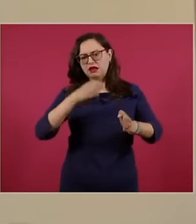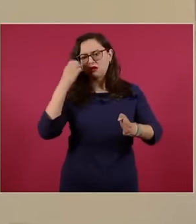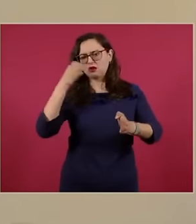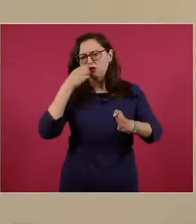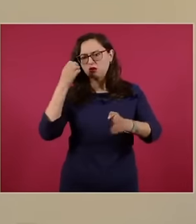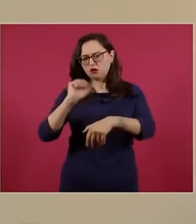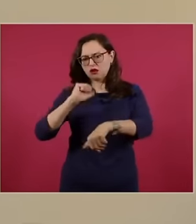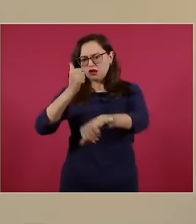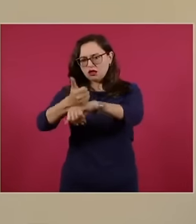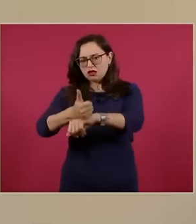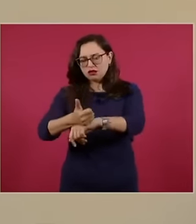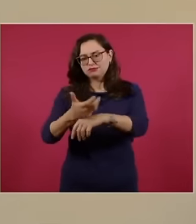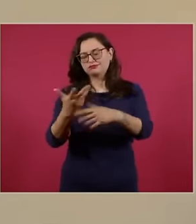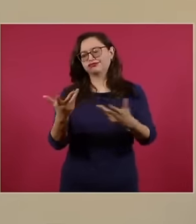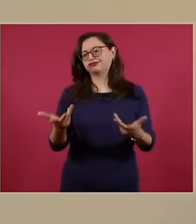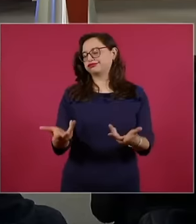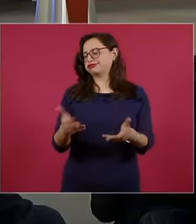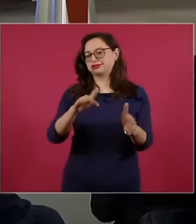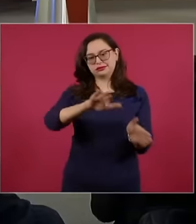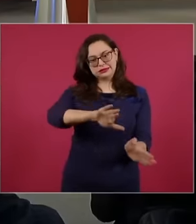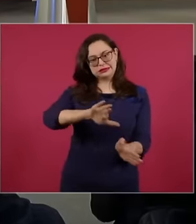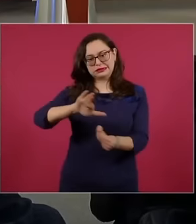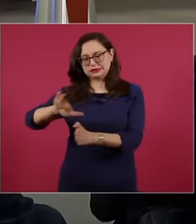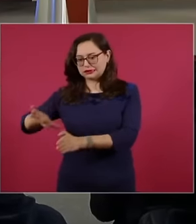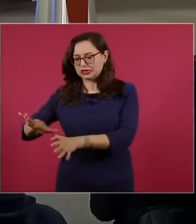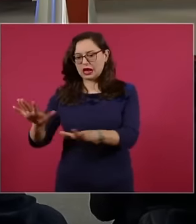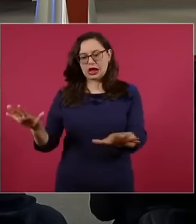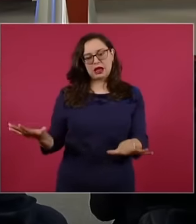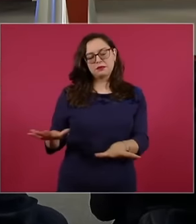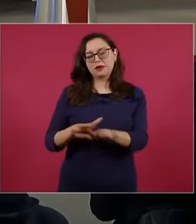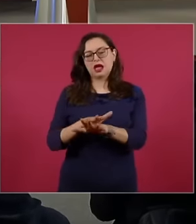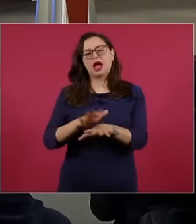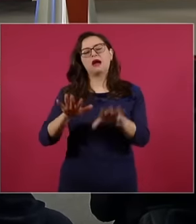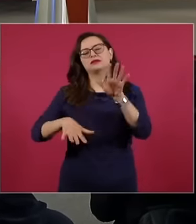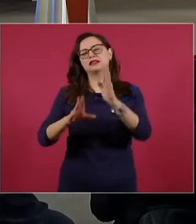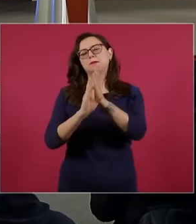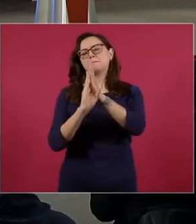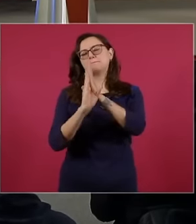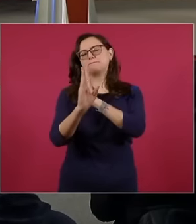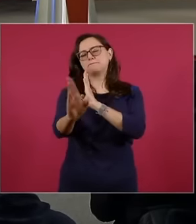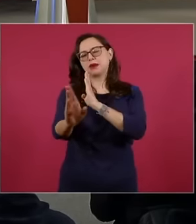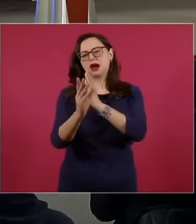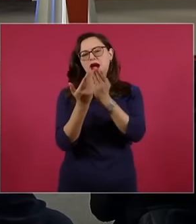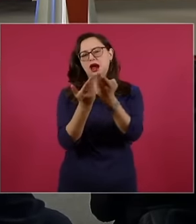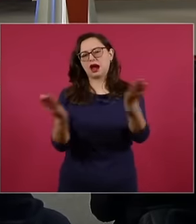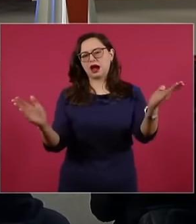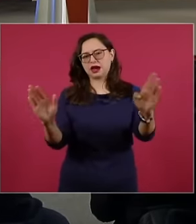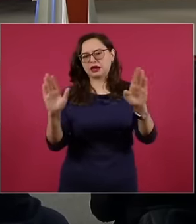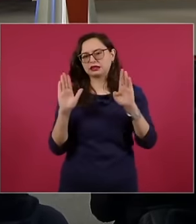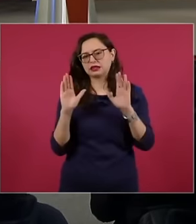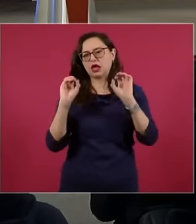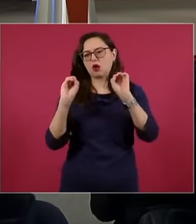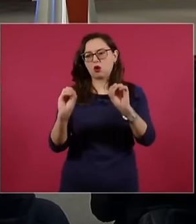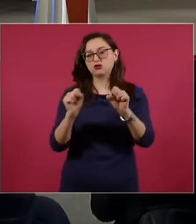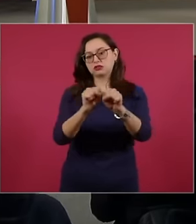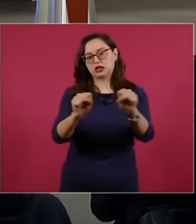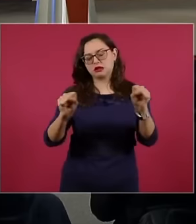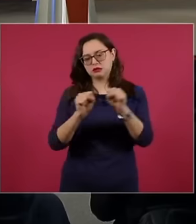that this school if they don't move fences in one case or another eh some classroom and also